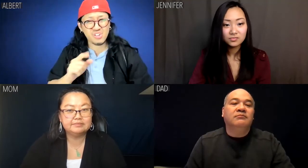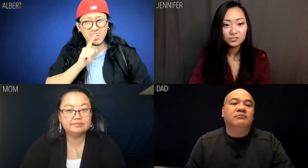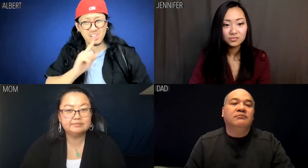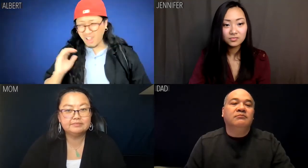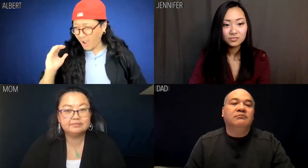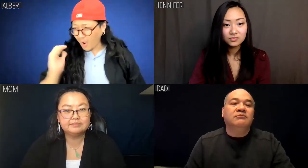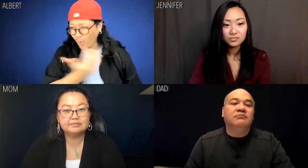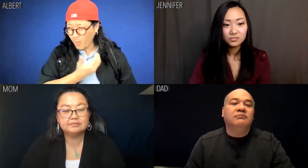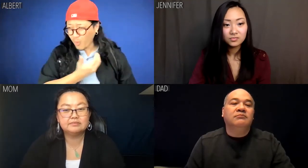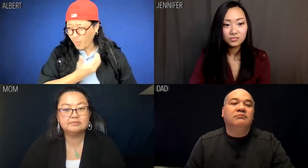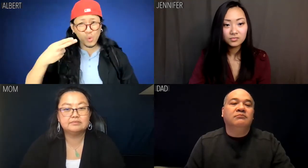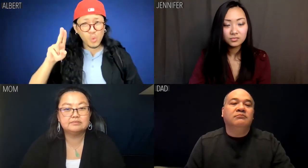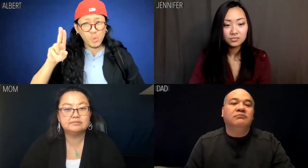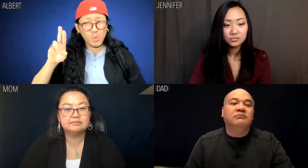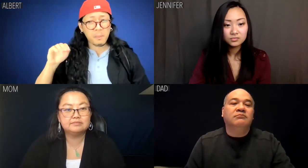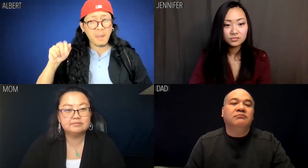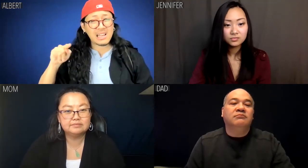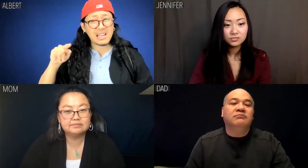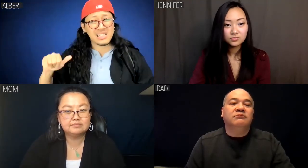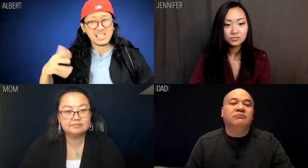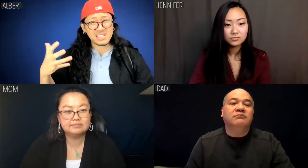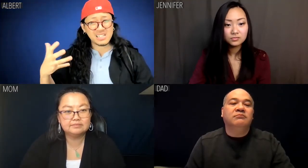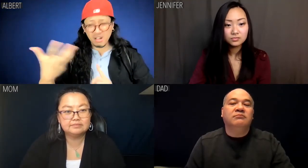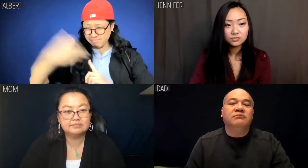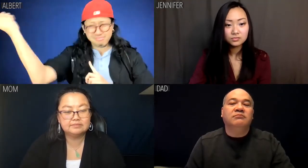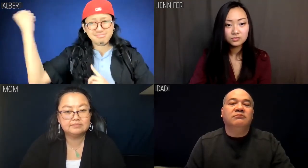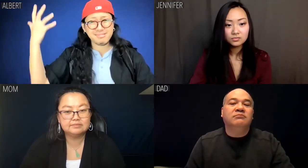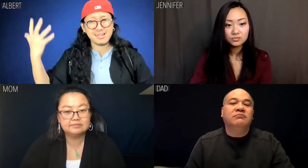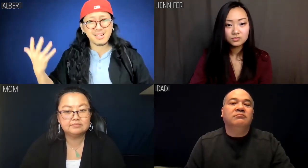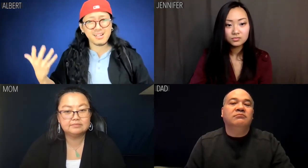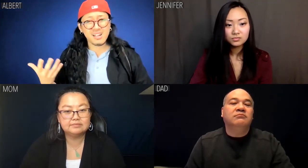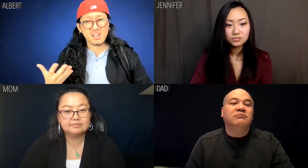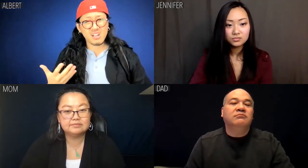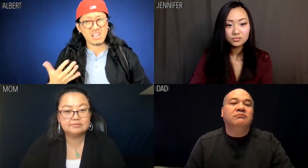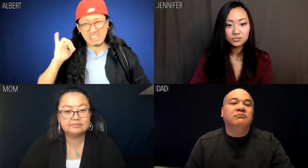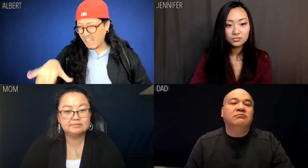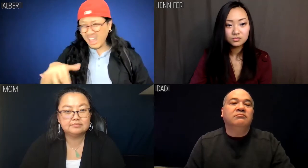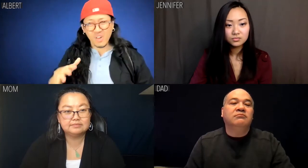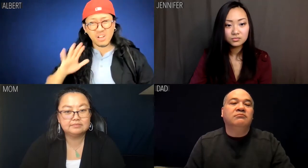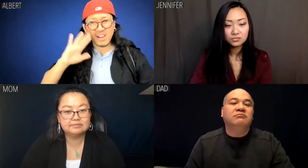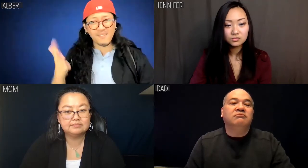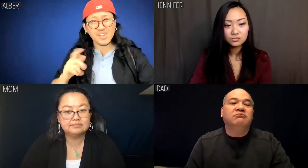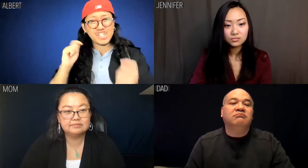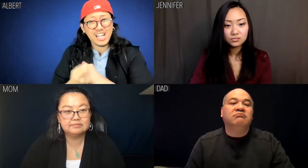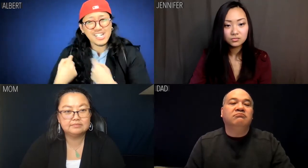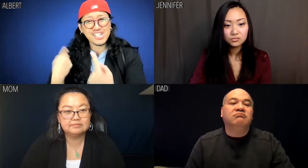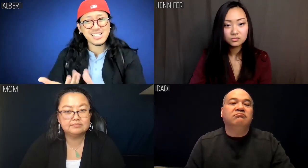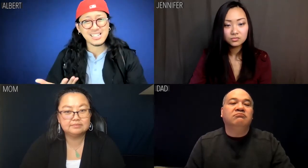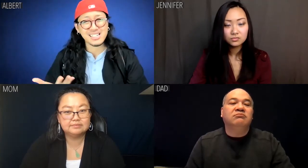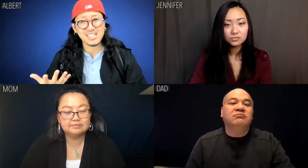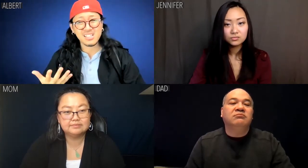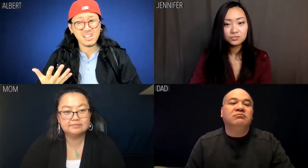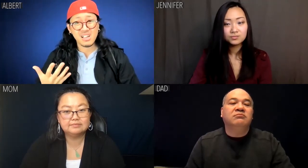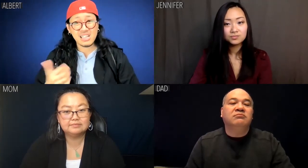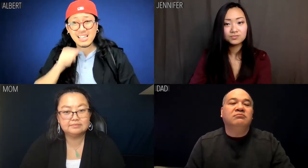Our humanity is being taken from us, and it never changes.